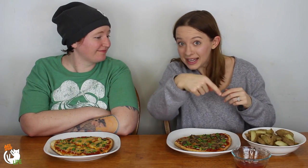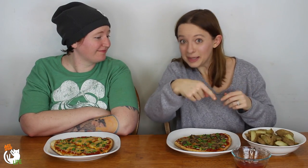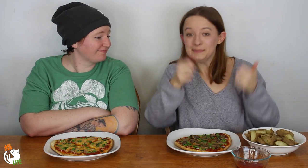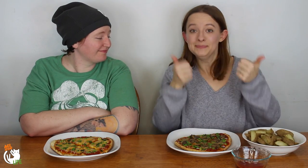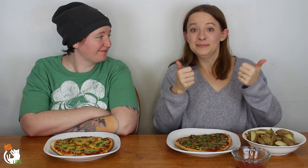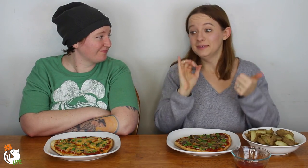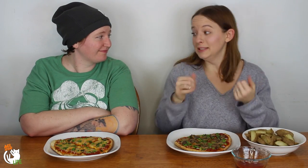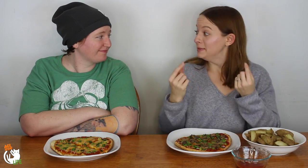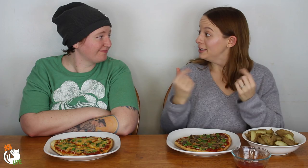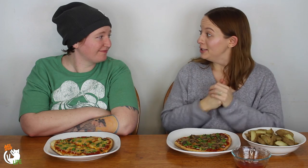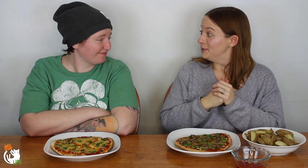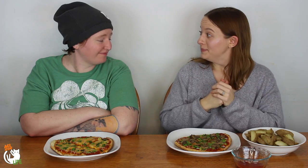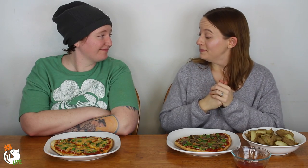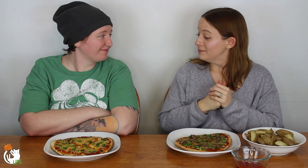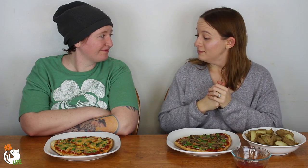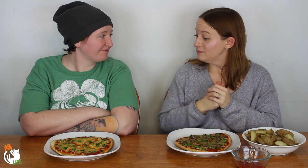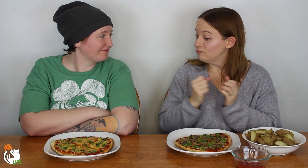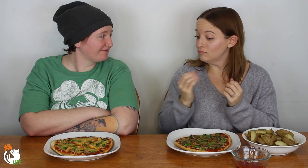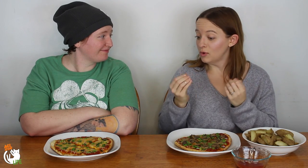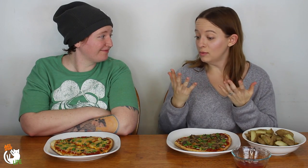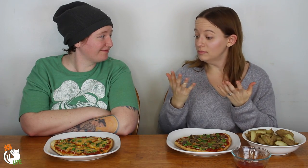I have some ketchup. So, that's what we're gonna do.